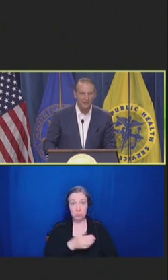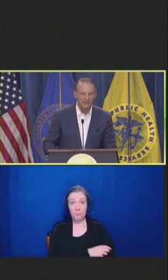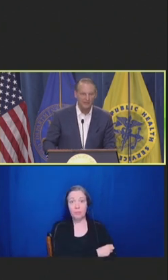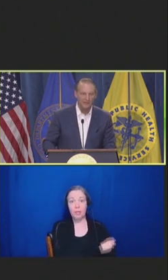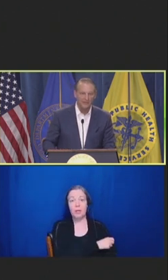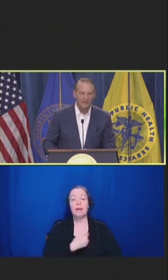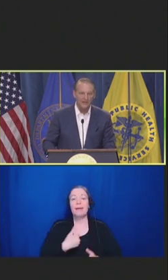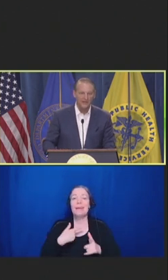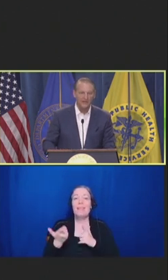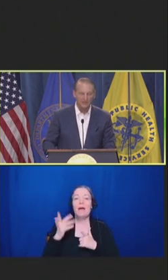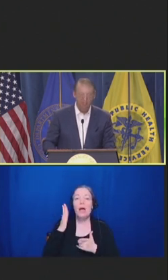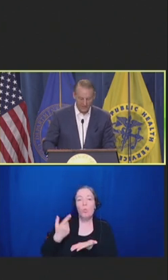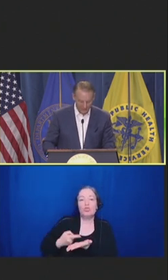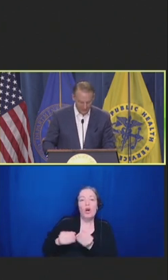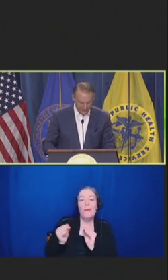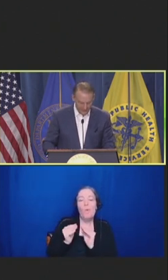about how that applies to vaccines.